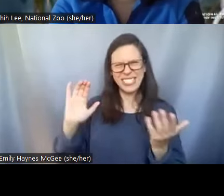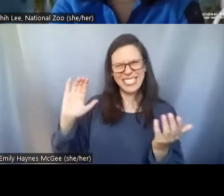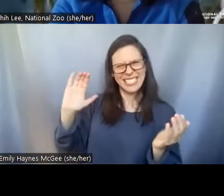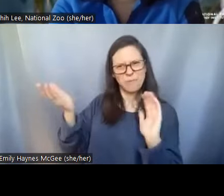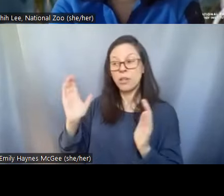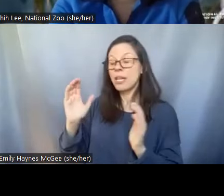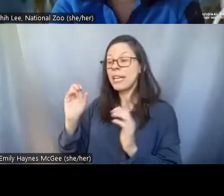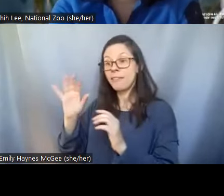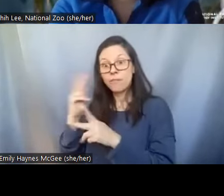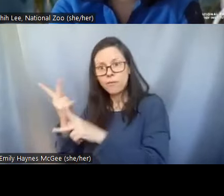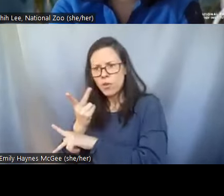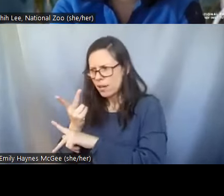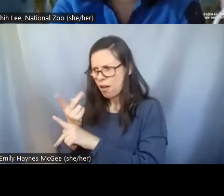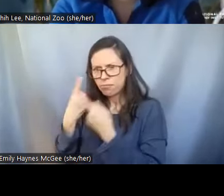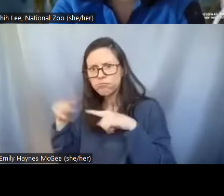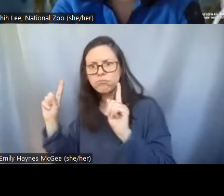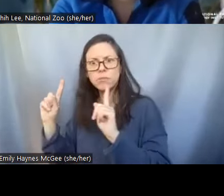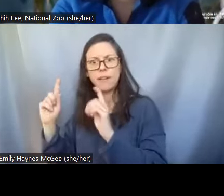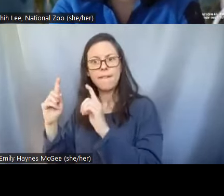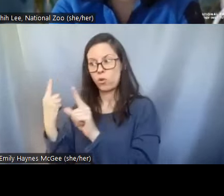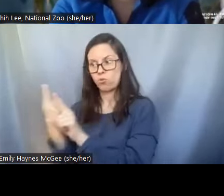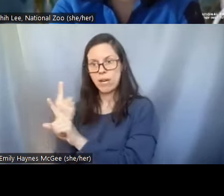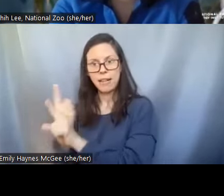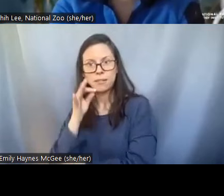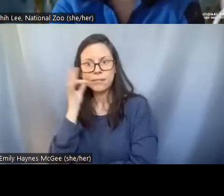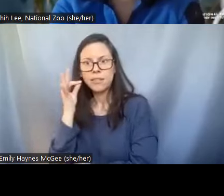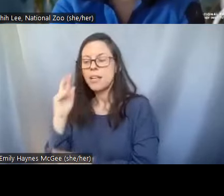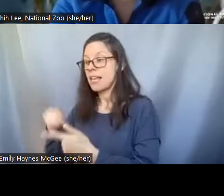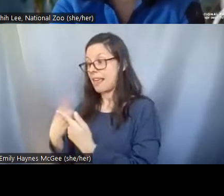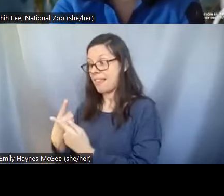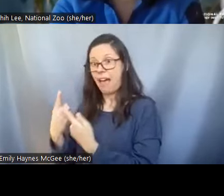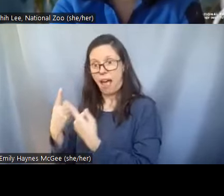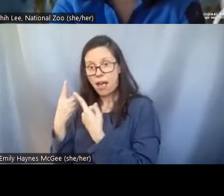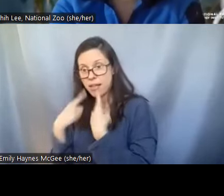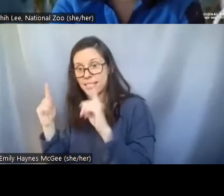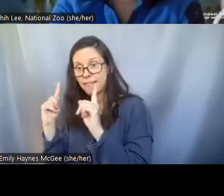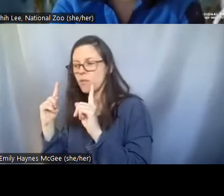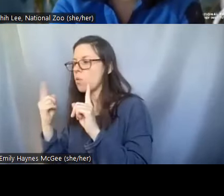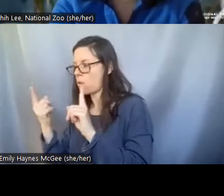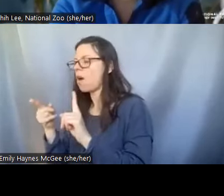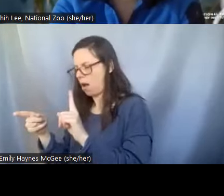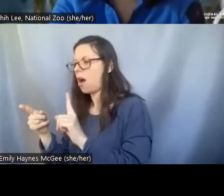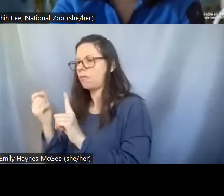domestic cat gametes, then we can then apply it to our more endangered species samples correct.